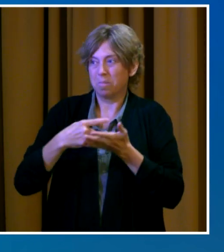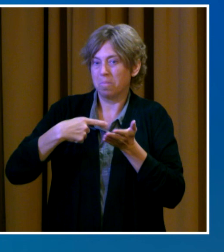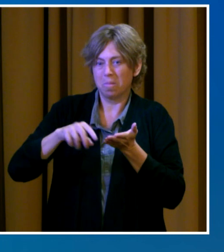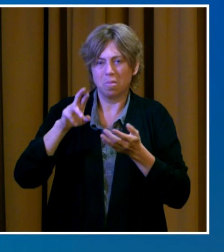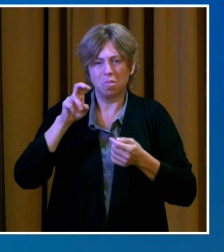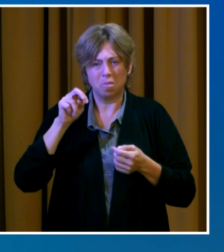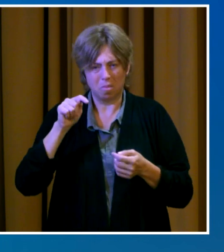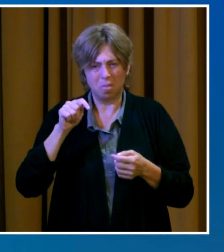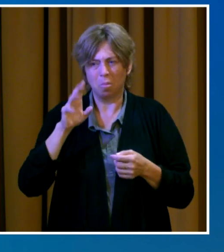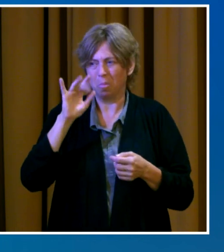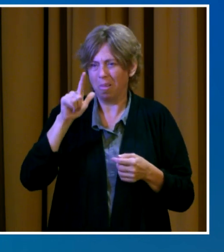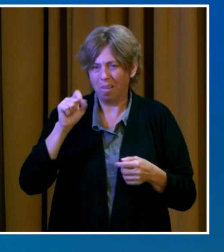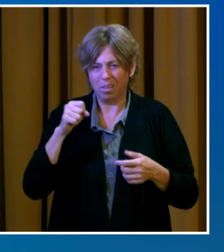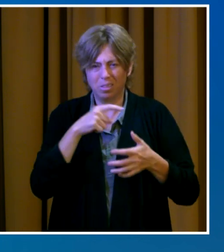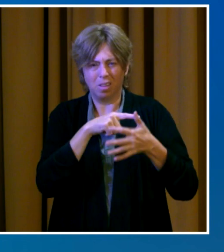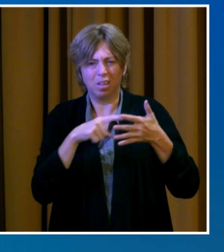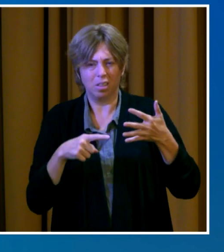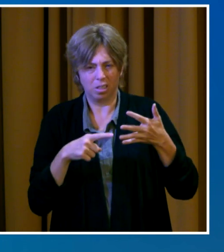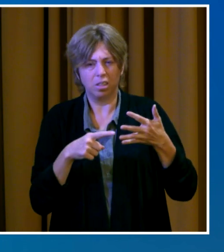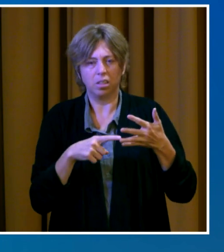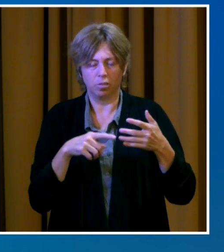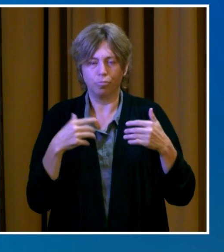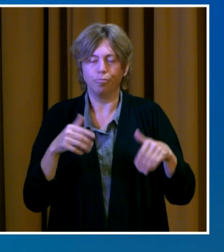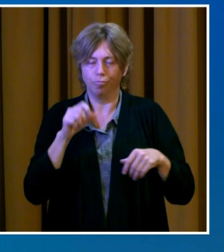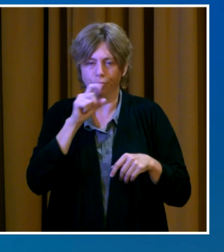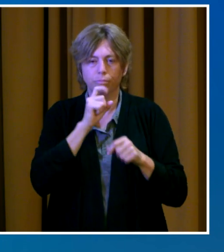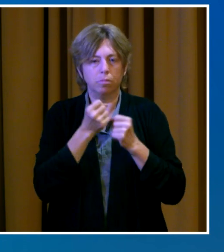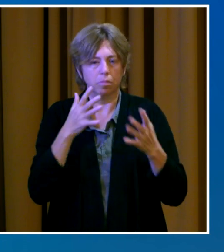Over the course of the last year, Clark County has